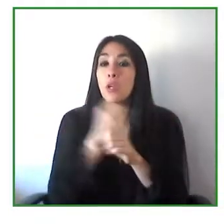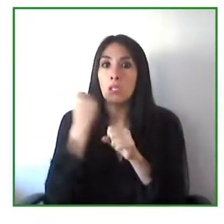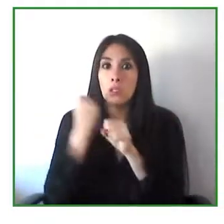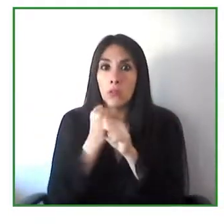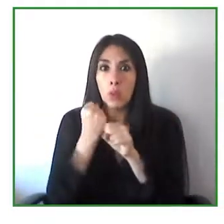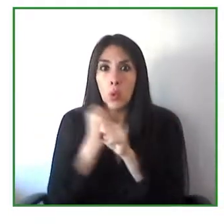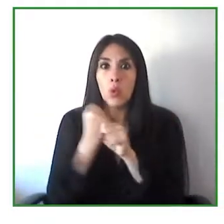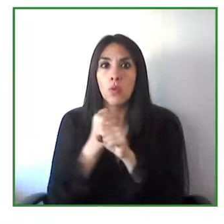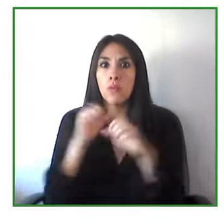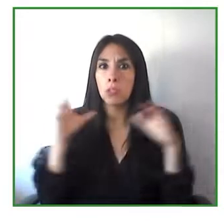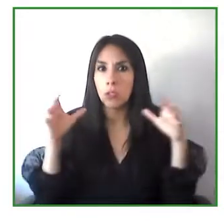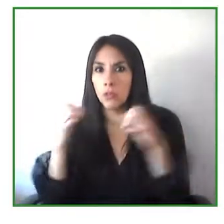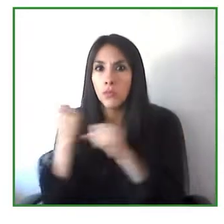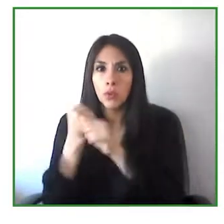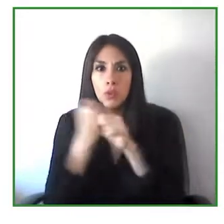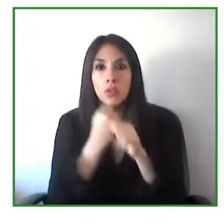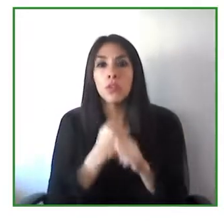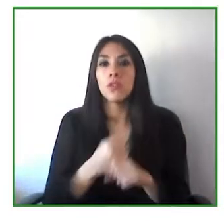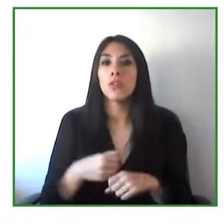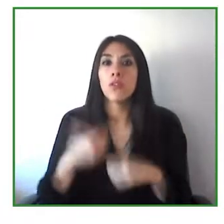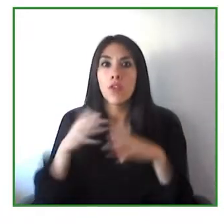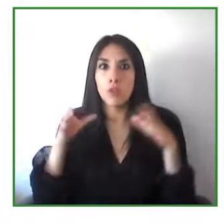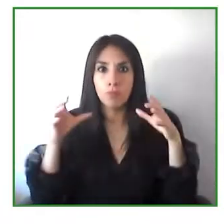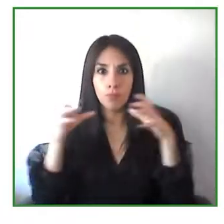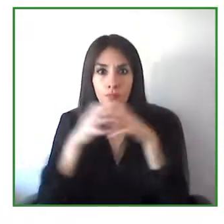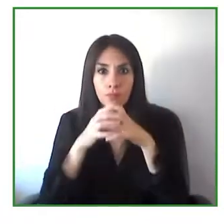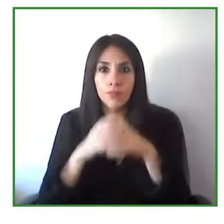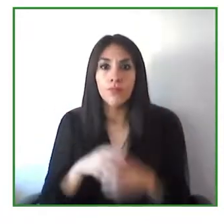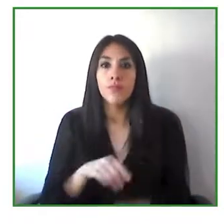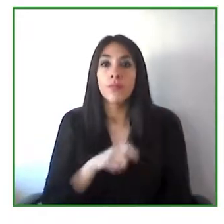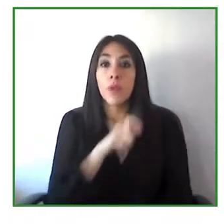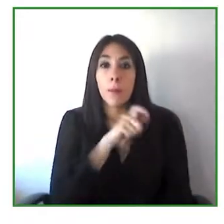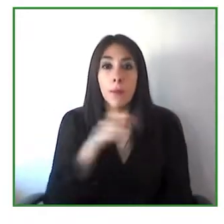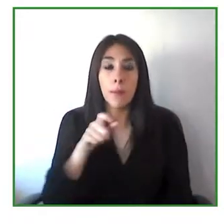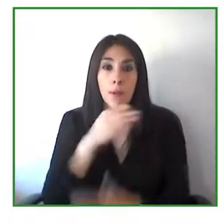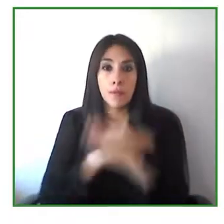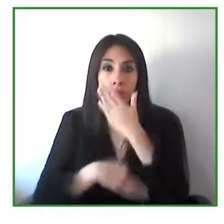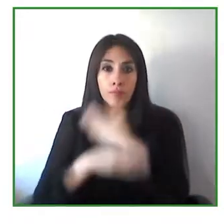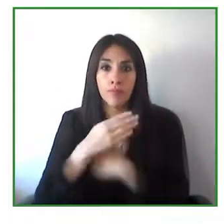And the reason why this initiative was firm is because